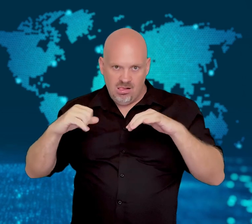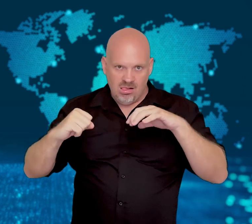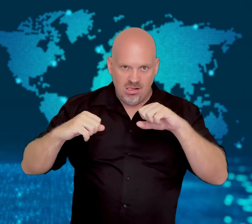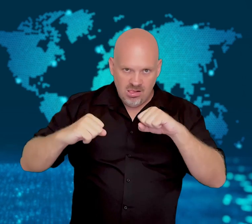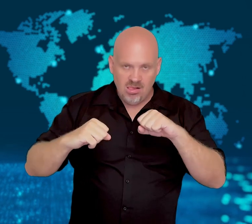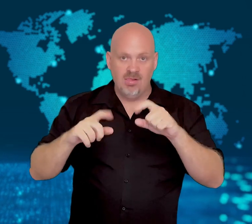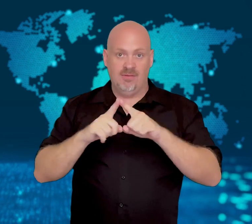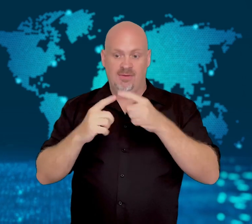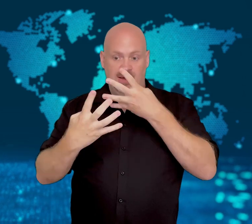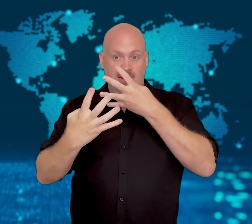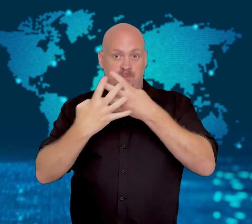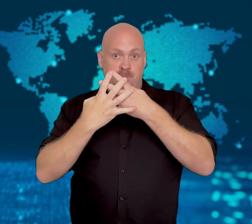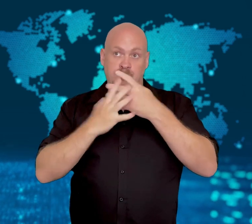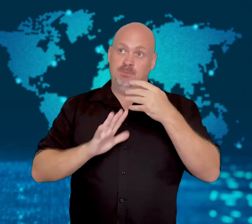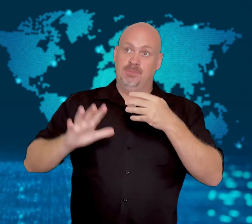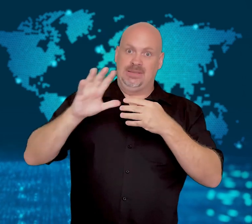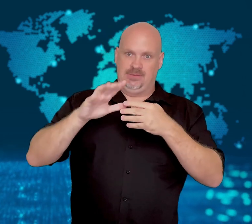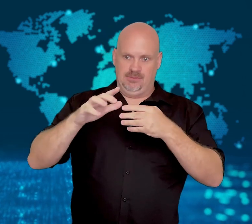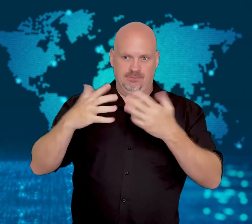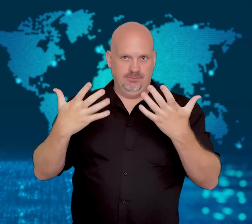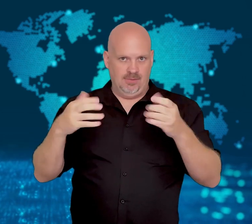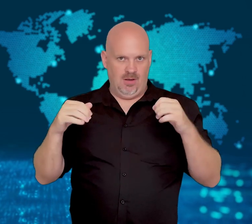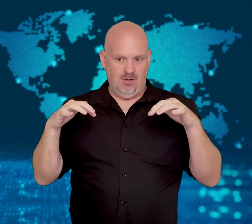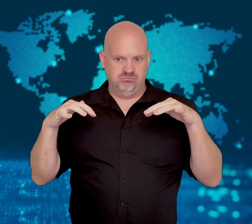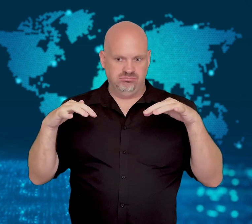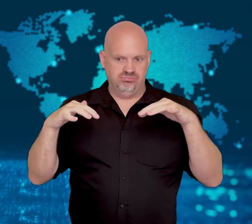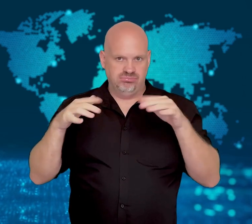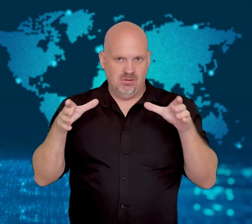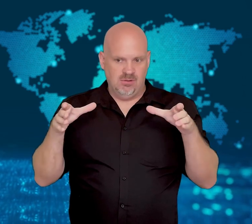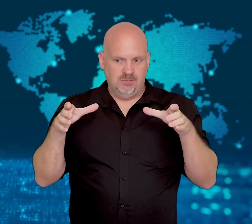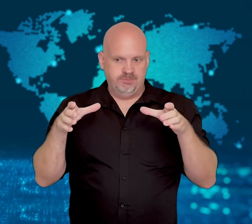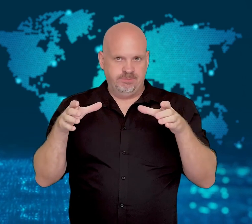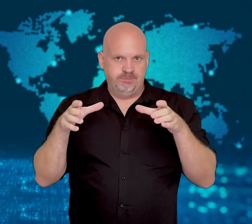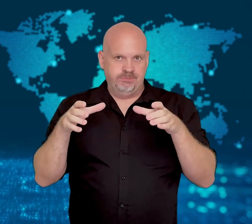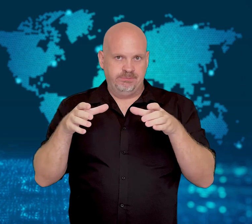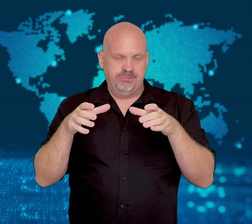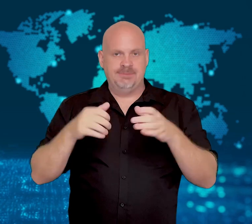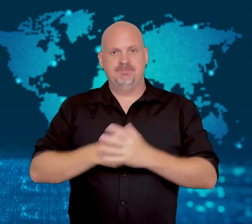and the national penitentiary.